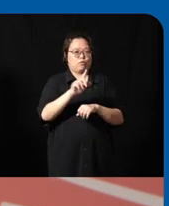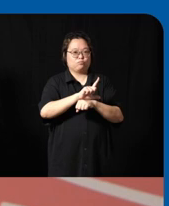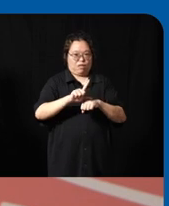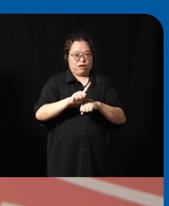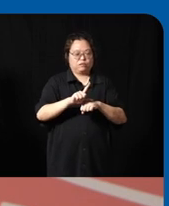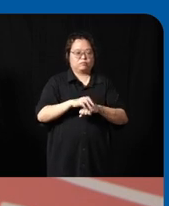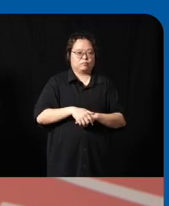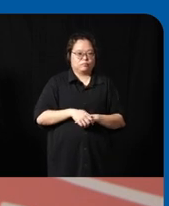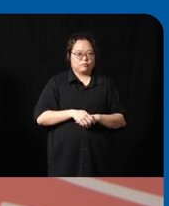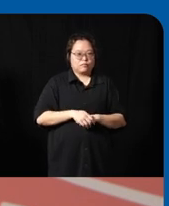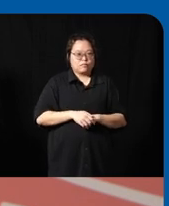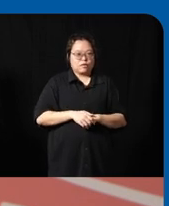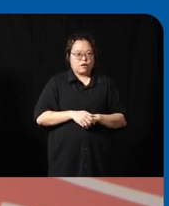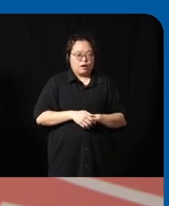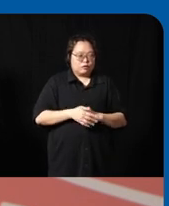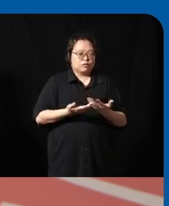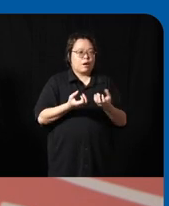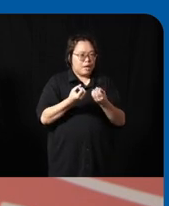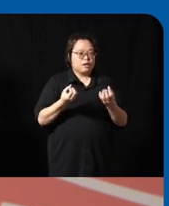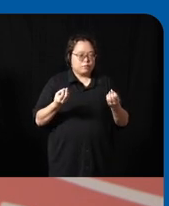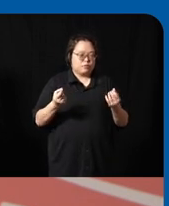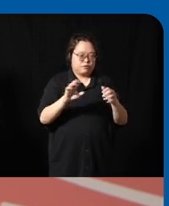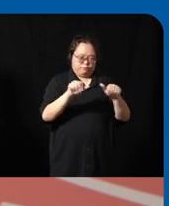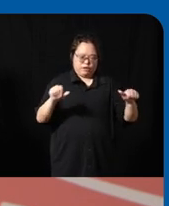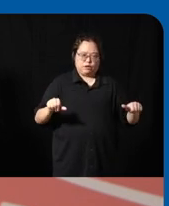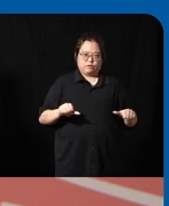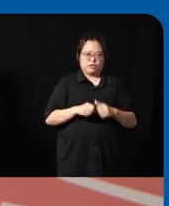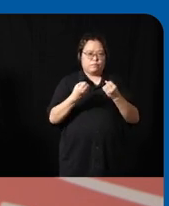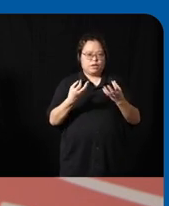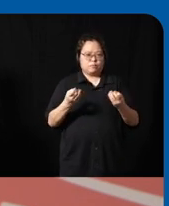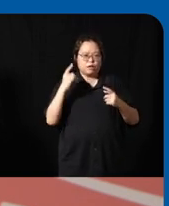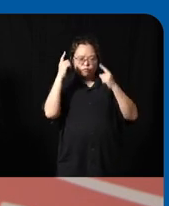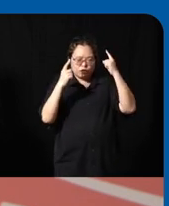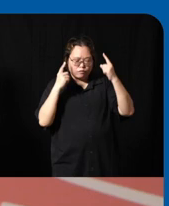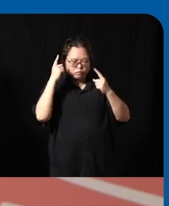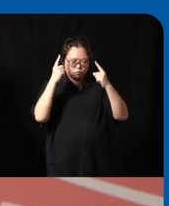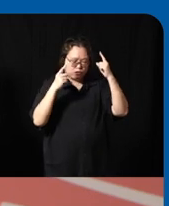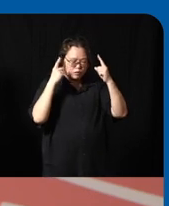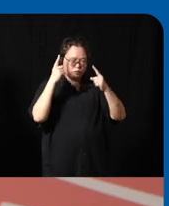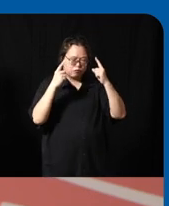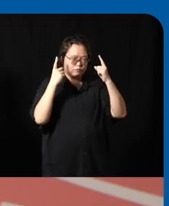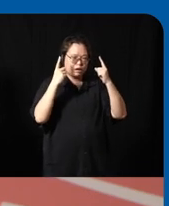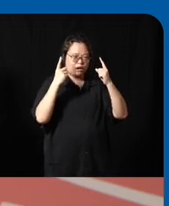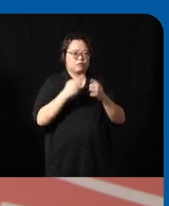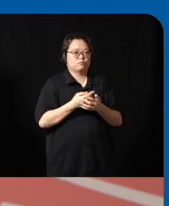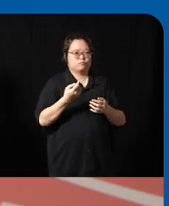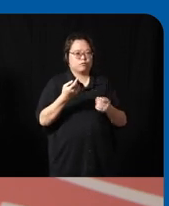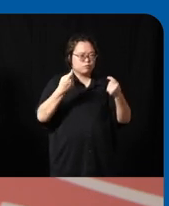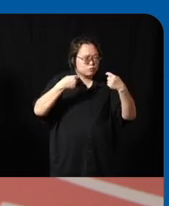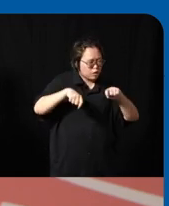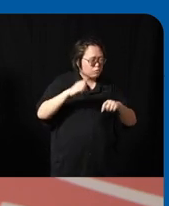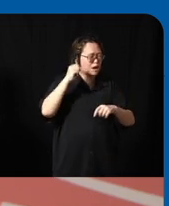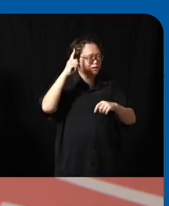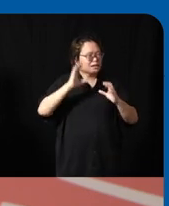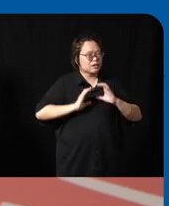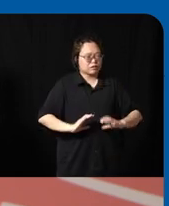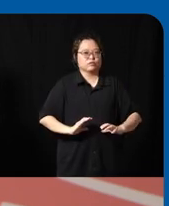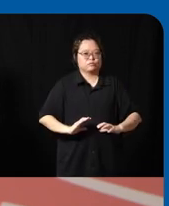are multiple areas throughout the consumer Journey uh that we try to understand really well uh and